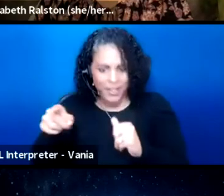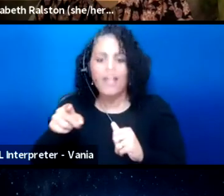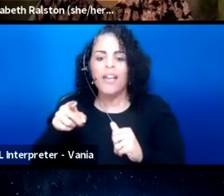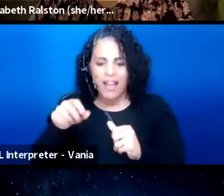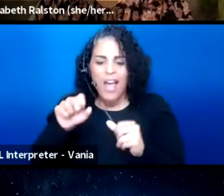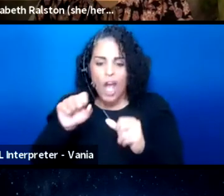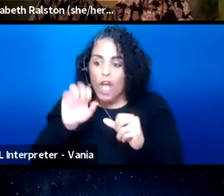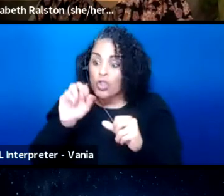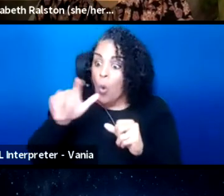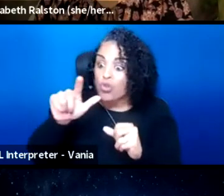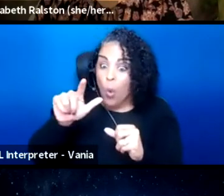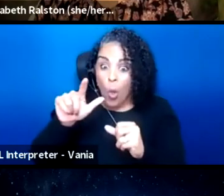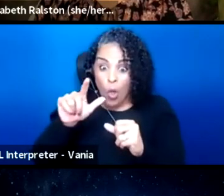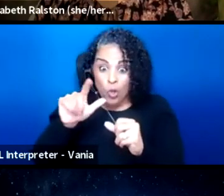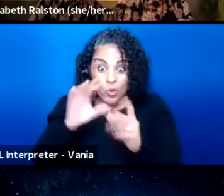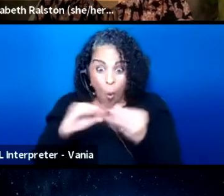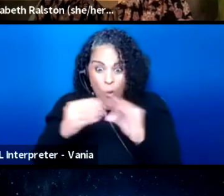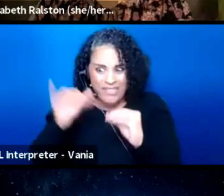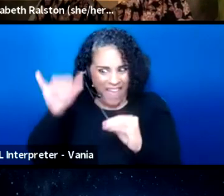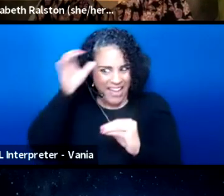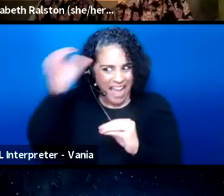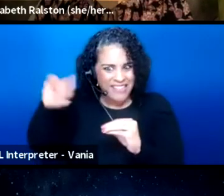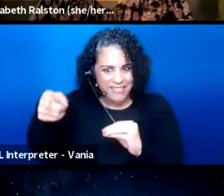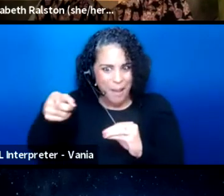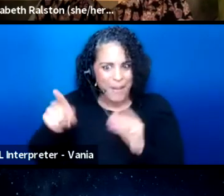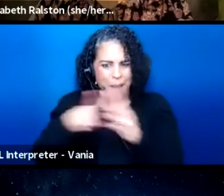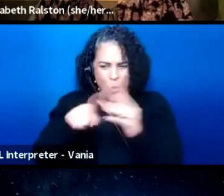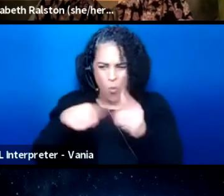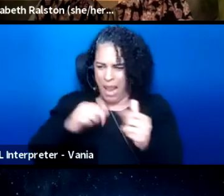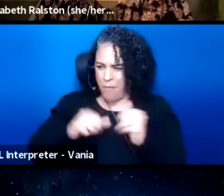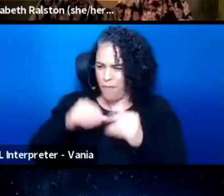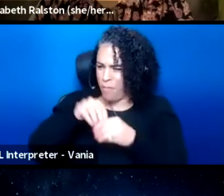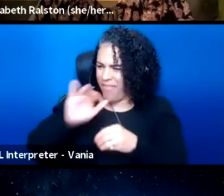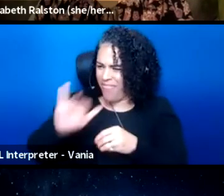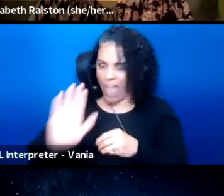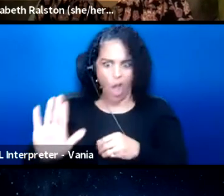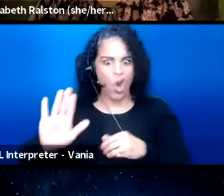like, came up when I performed in their debut show.